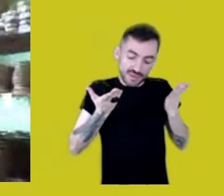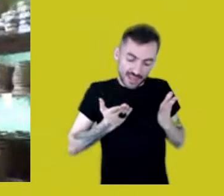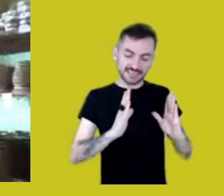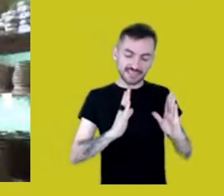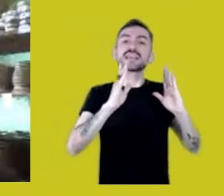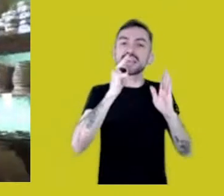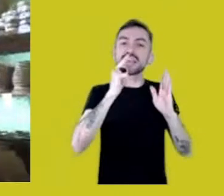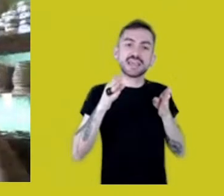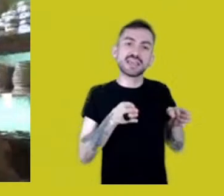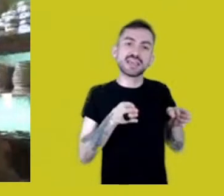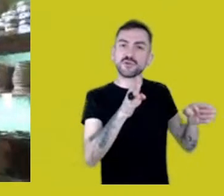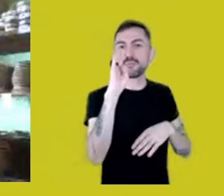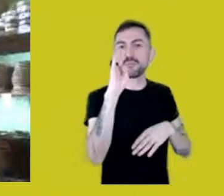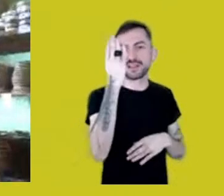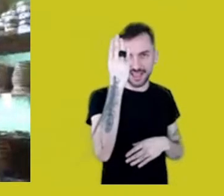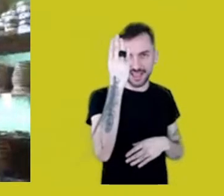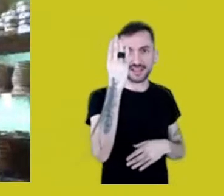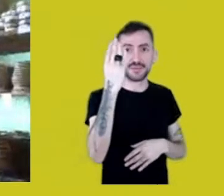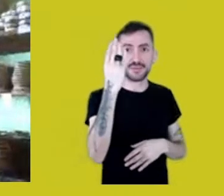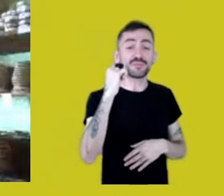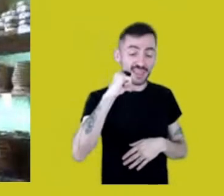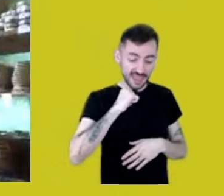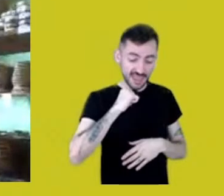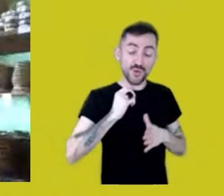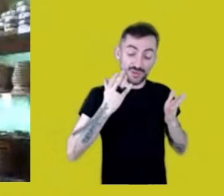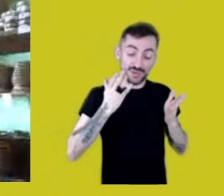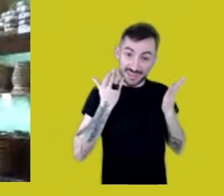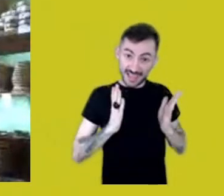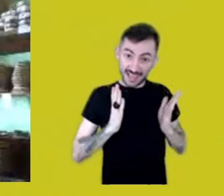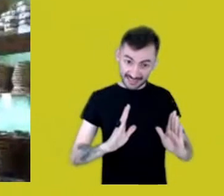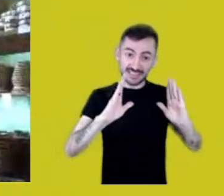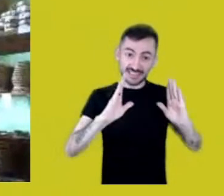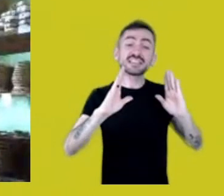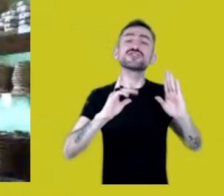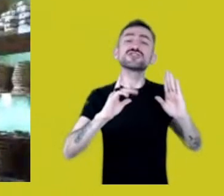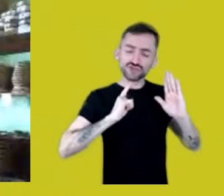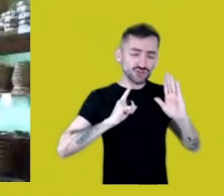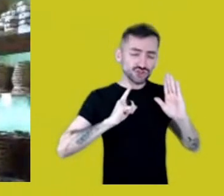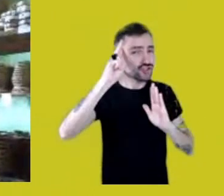And this place I was born, there’s a whole history.